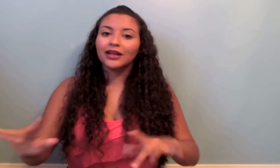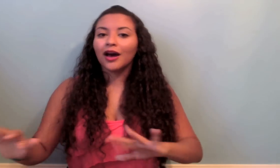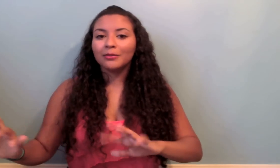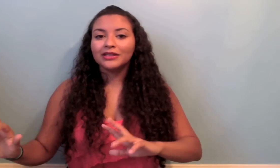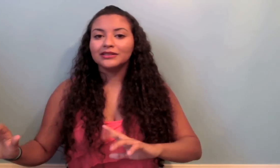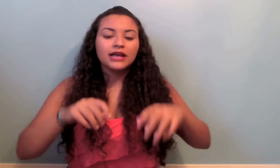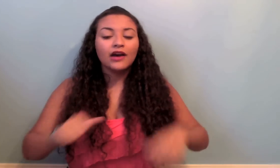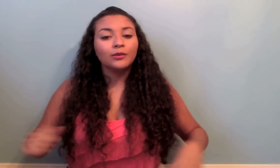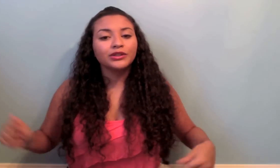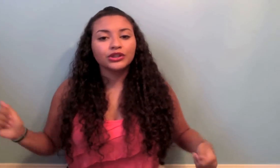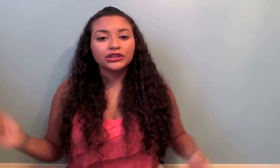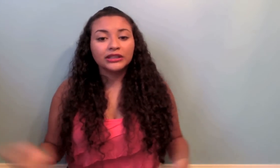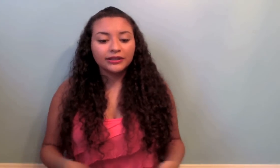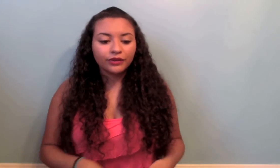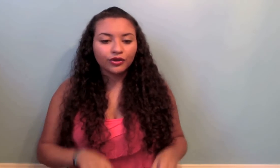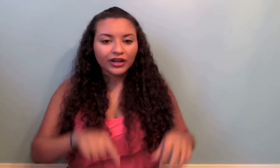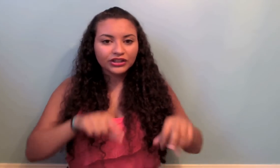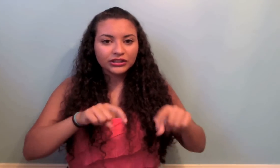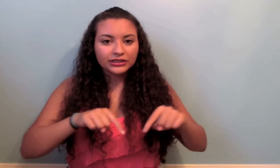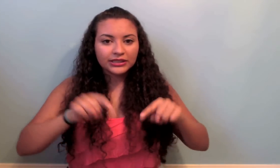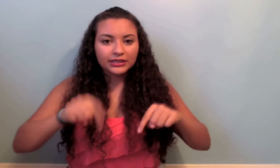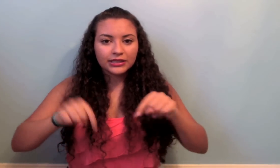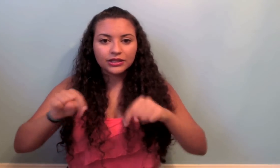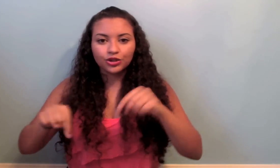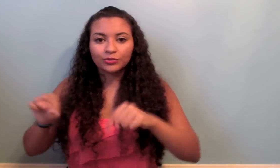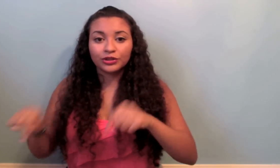comment. Ill make sure to leave the corrections in the description below